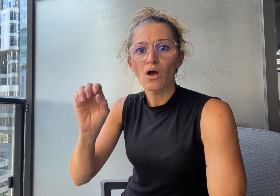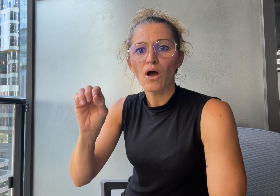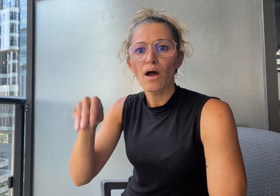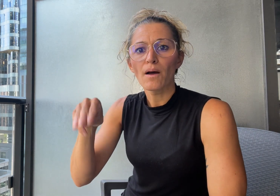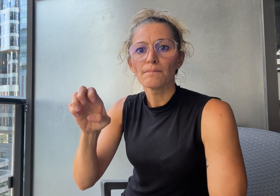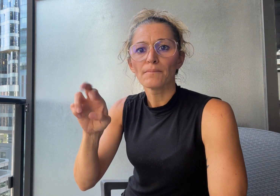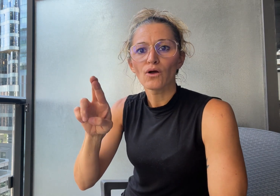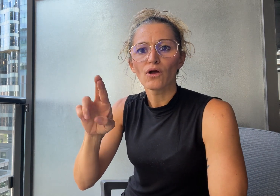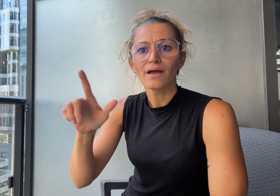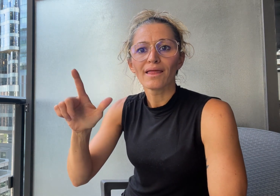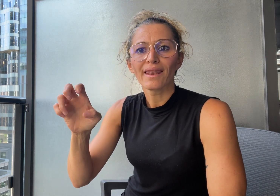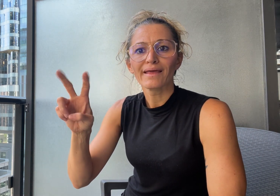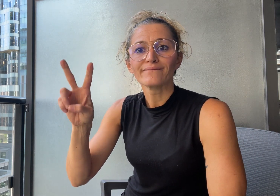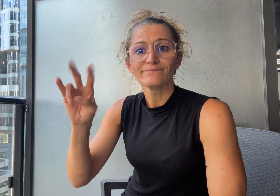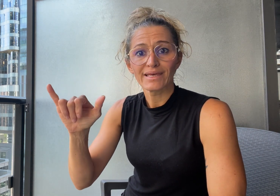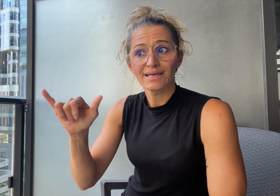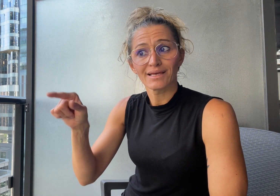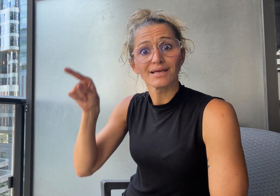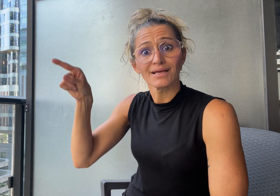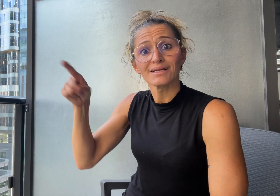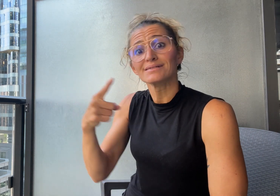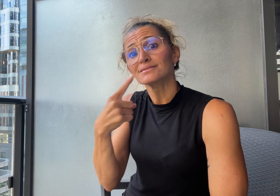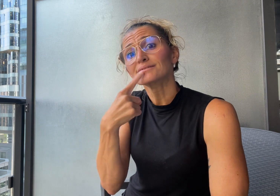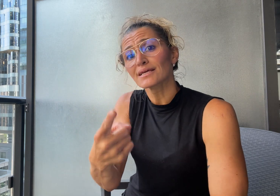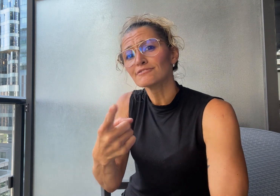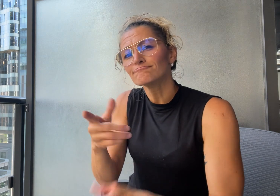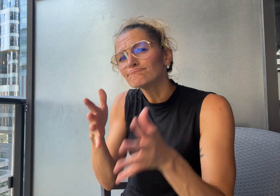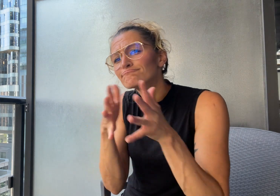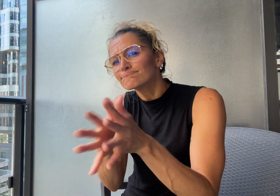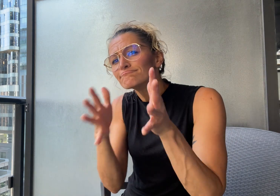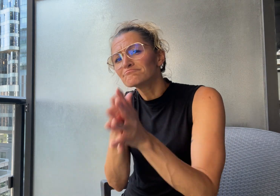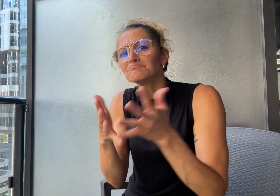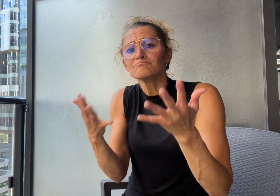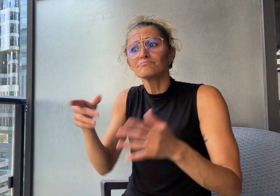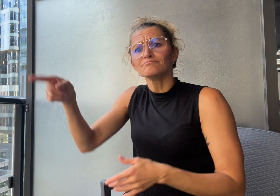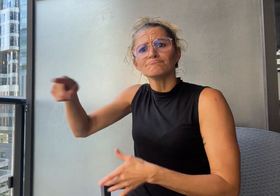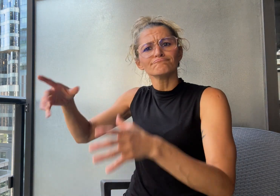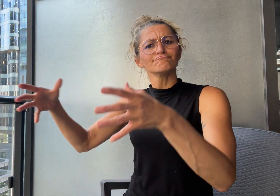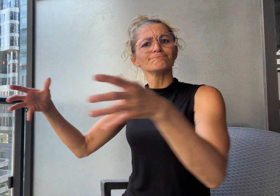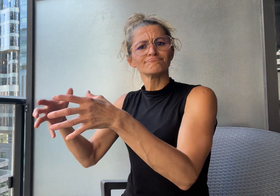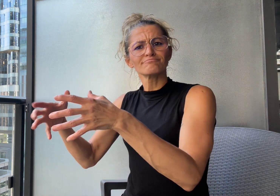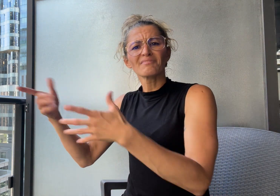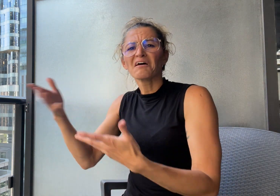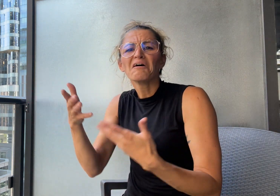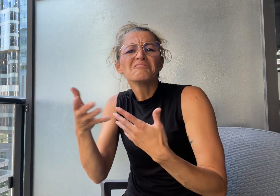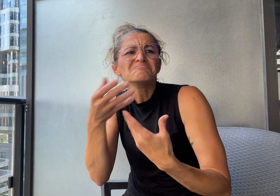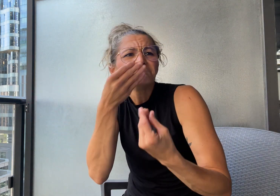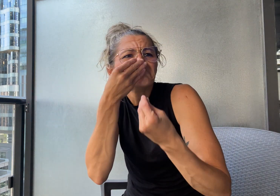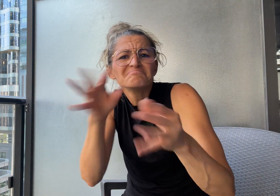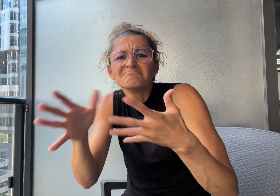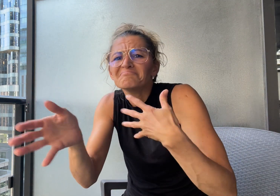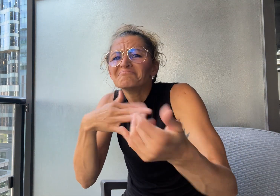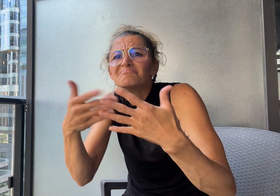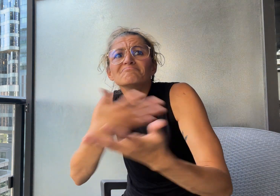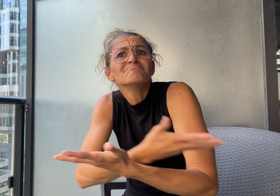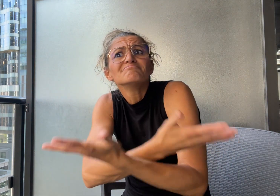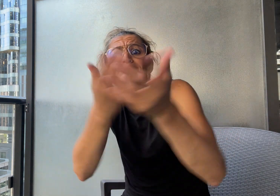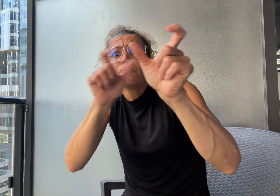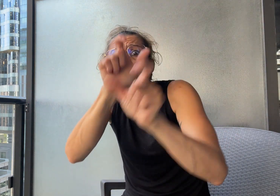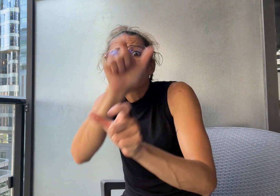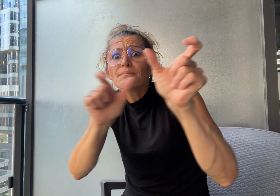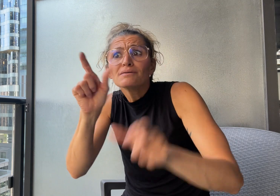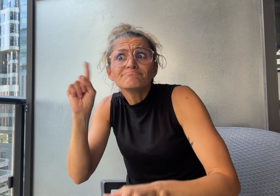don’t care where someone comes from, they just want to